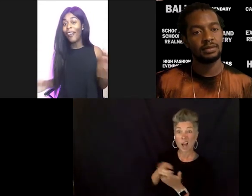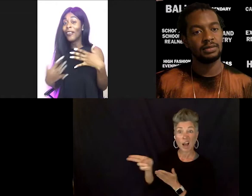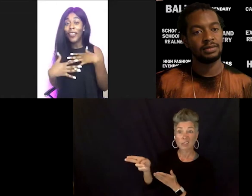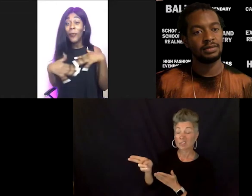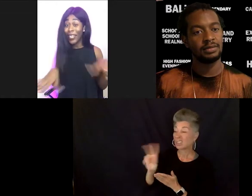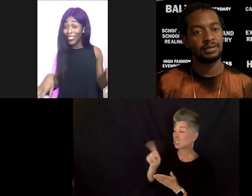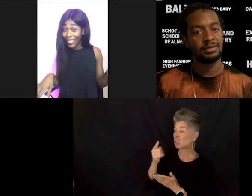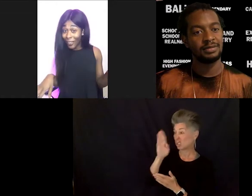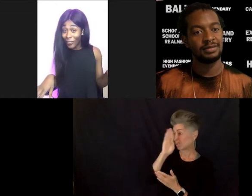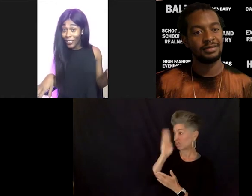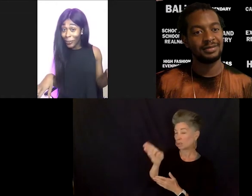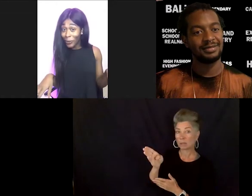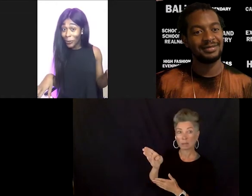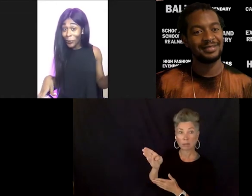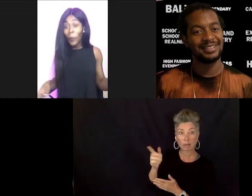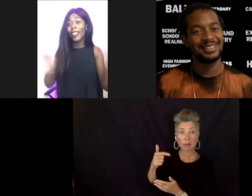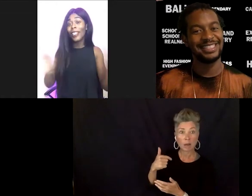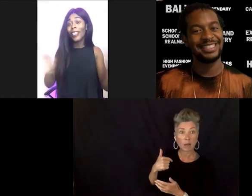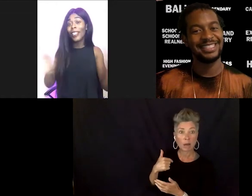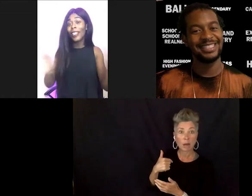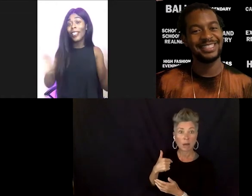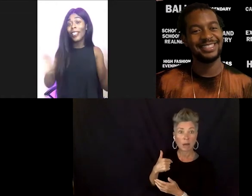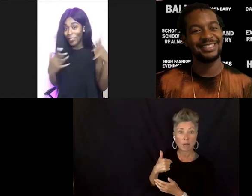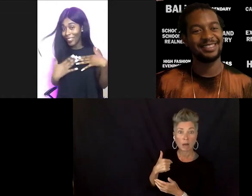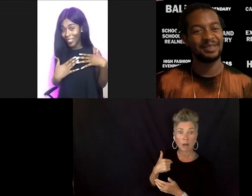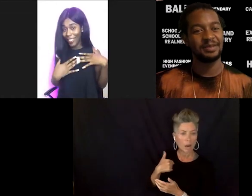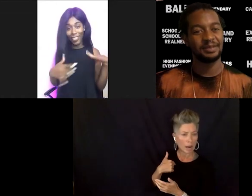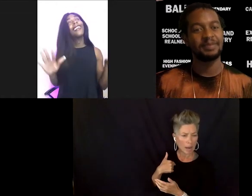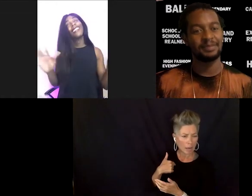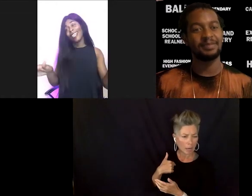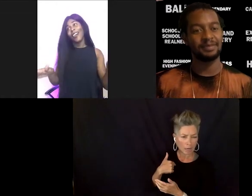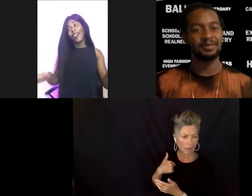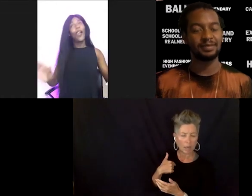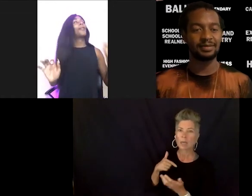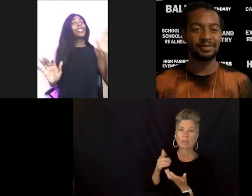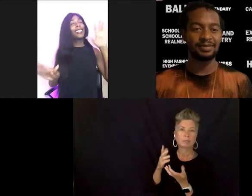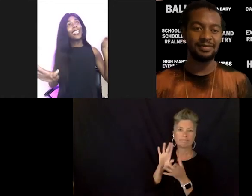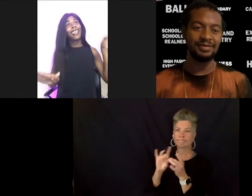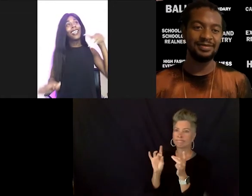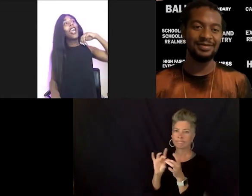Have the best house children but that's just on me. I'm just saying.